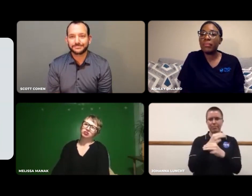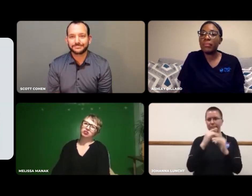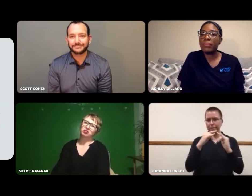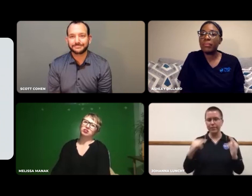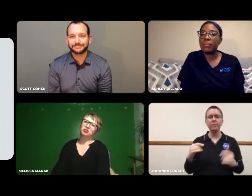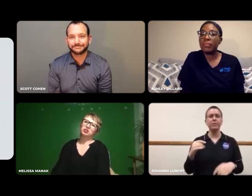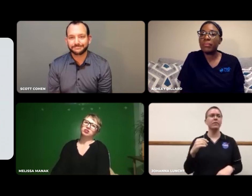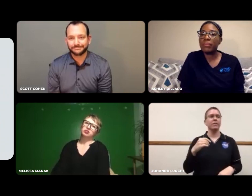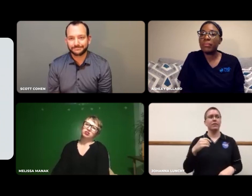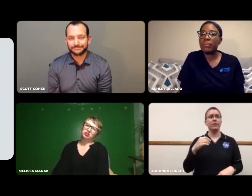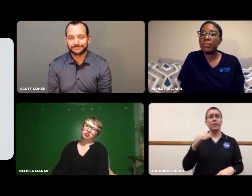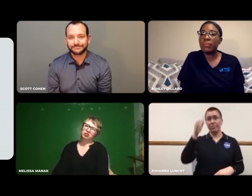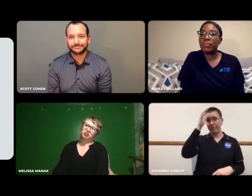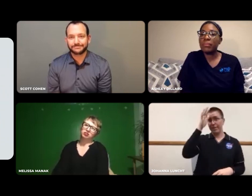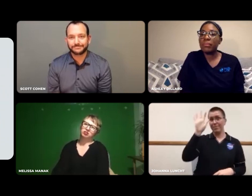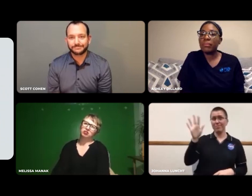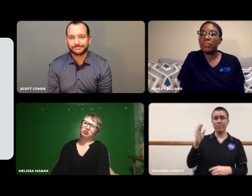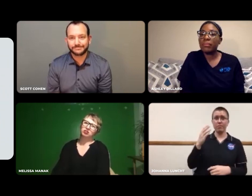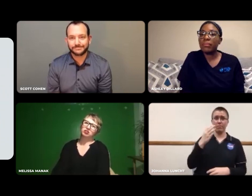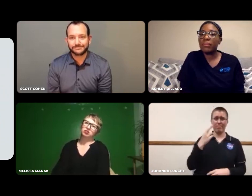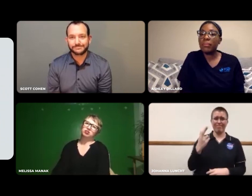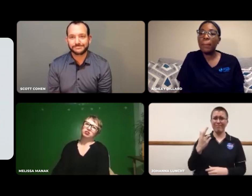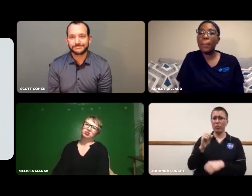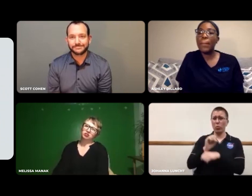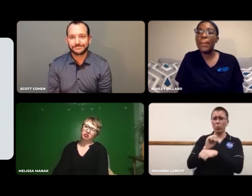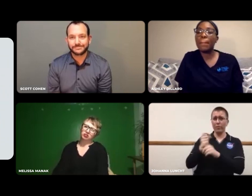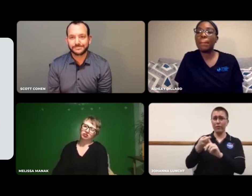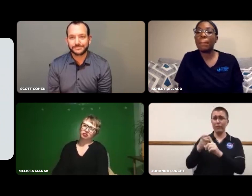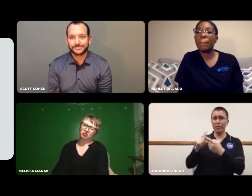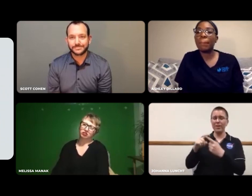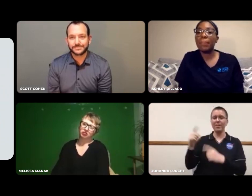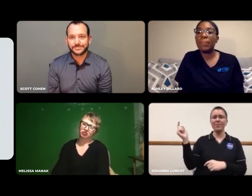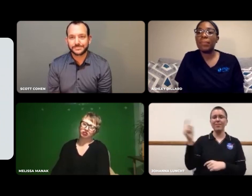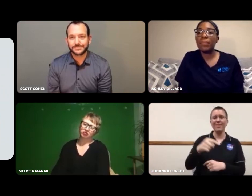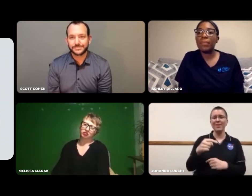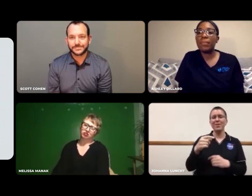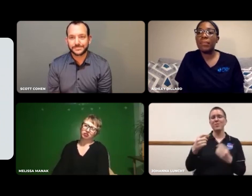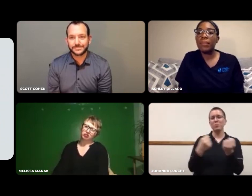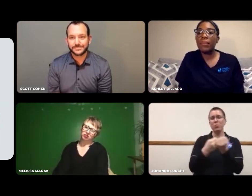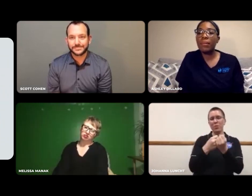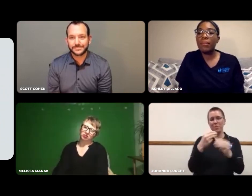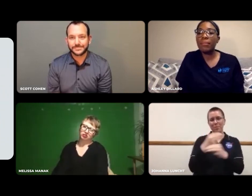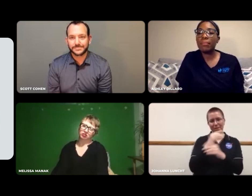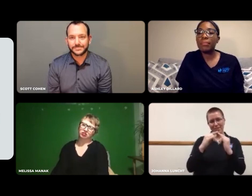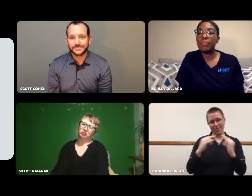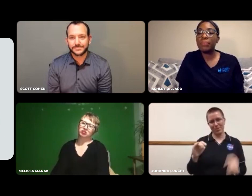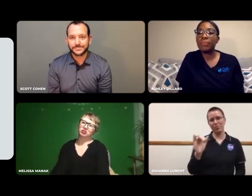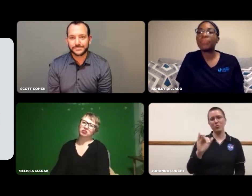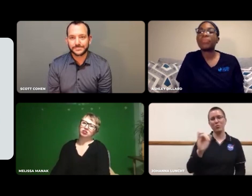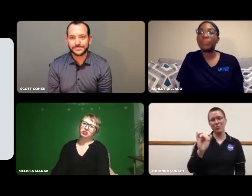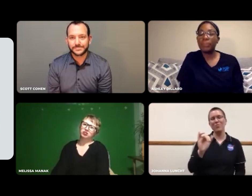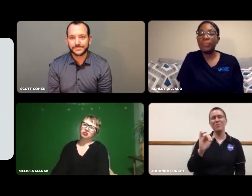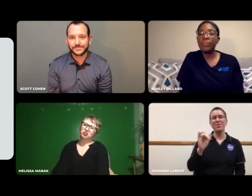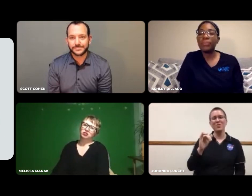My father's work friend also supported the camp as well.